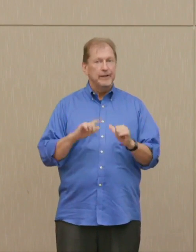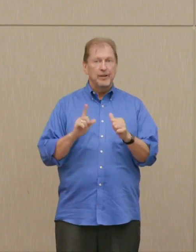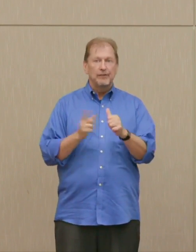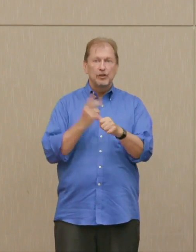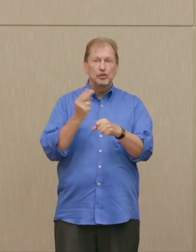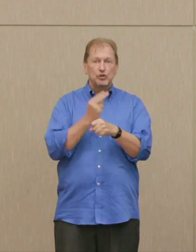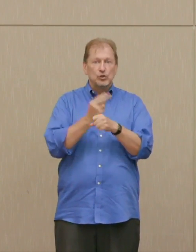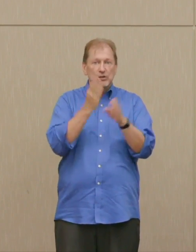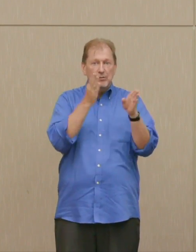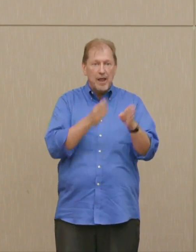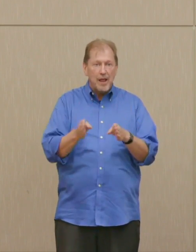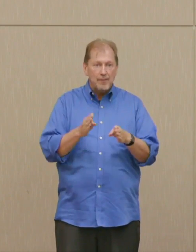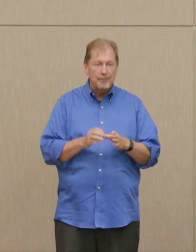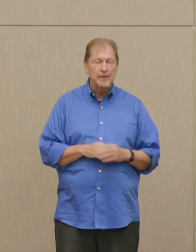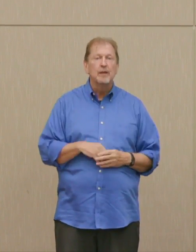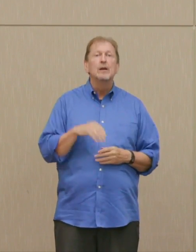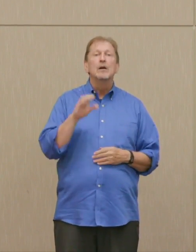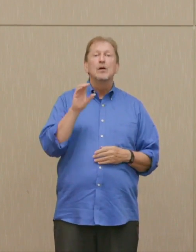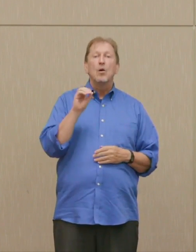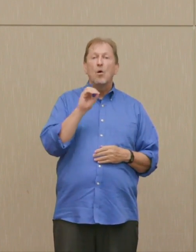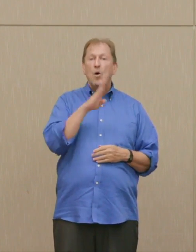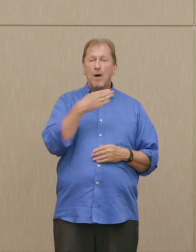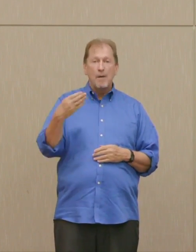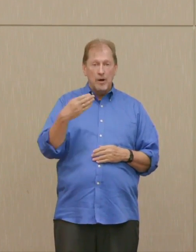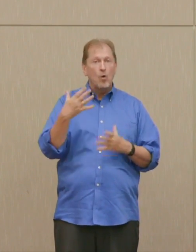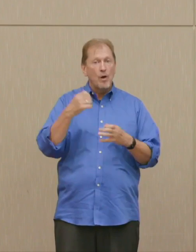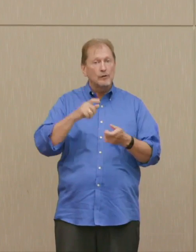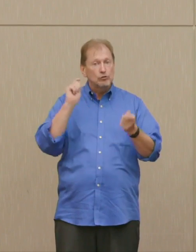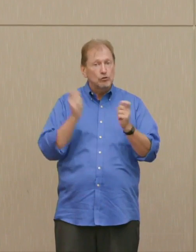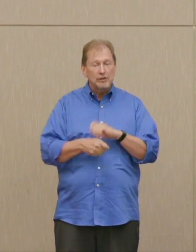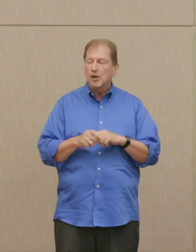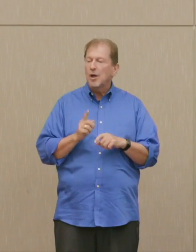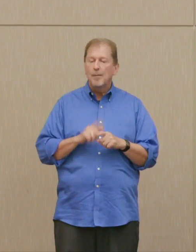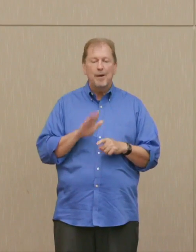Obama wanted to go for no first use, but was overruled by his own Secretary of Defense,